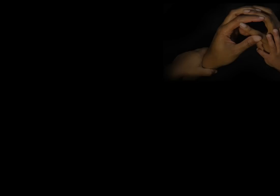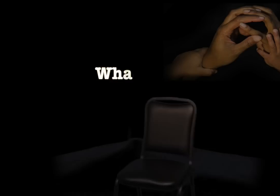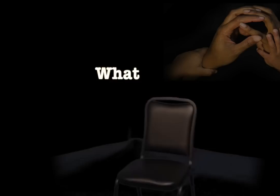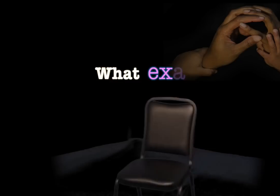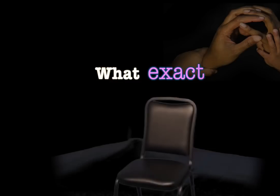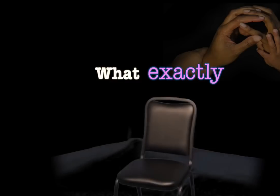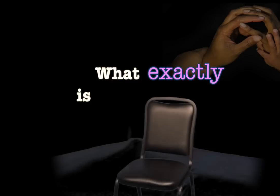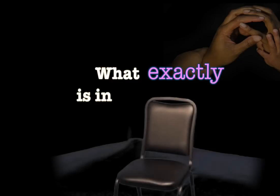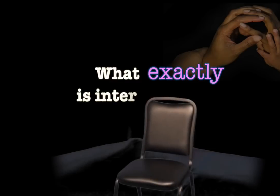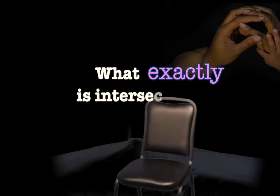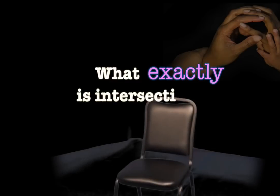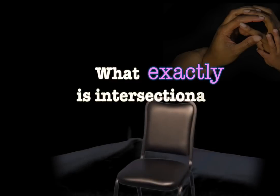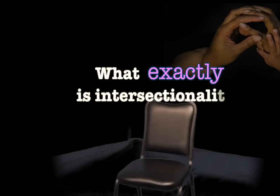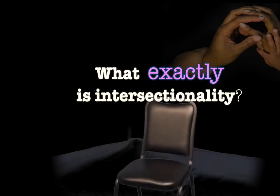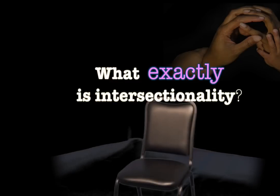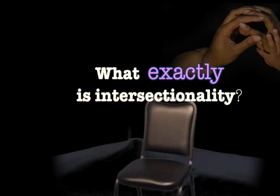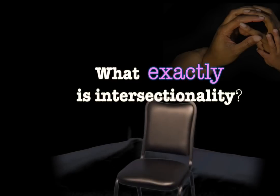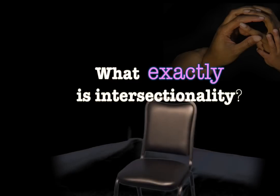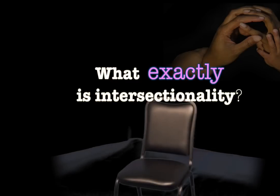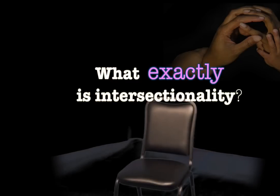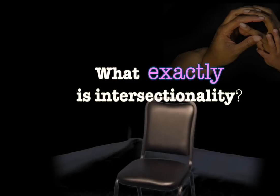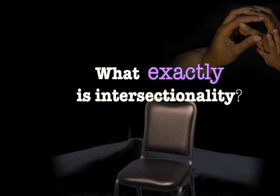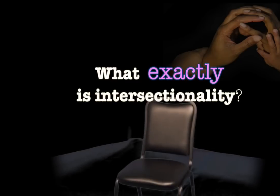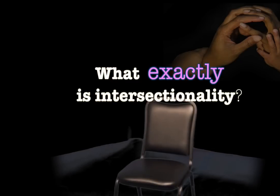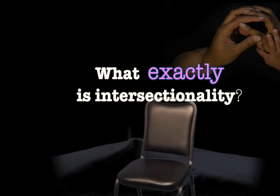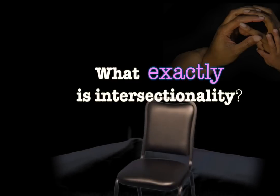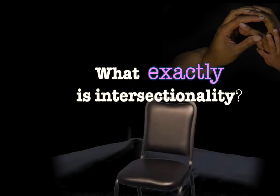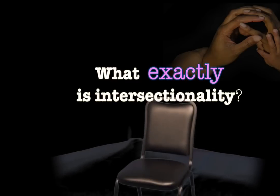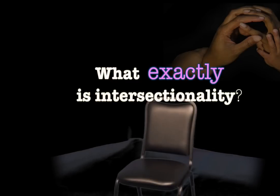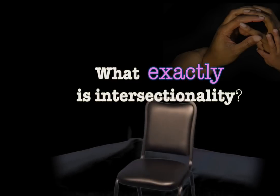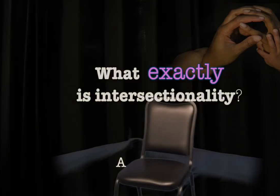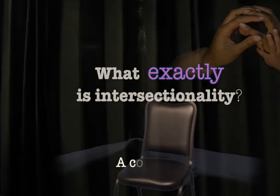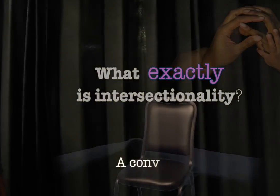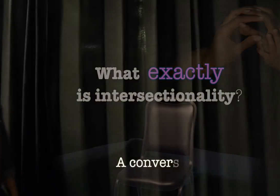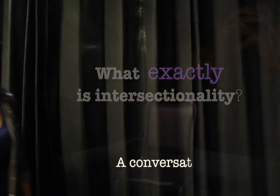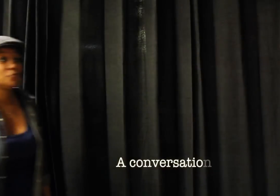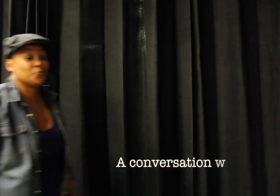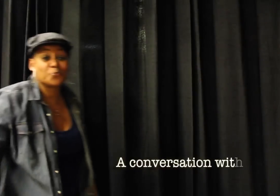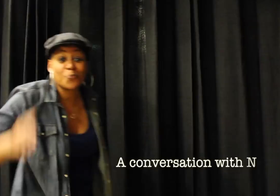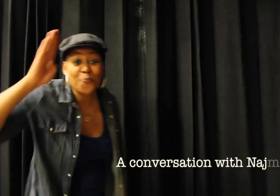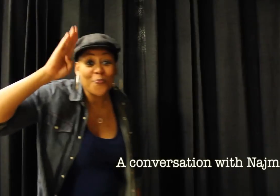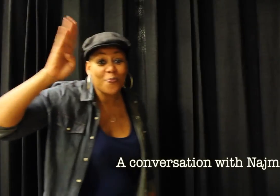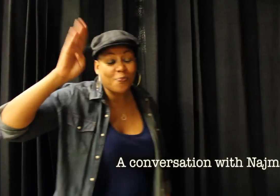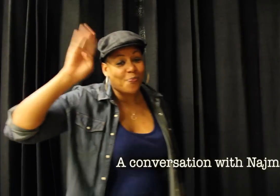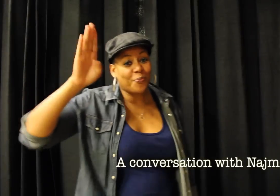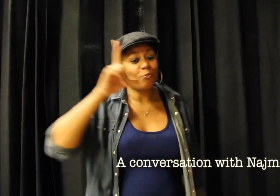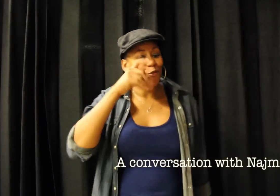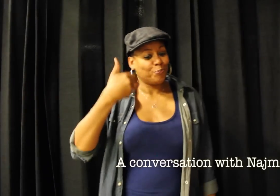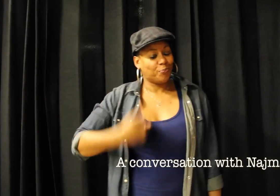“What exactly is Intersectionality?" A conversation with Najma